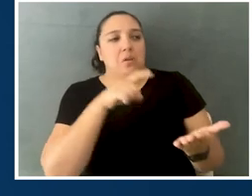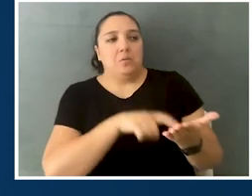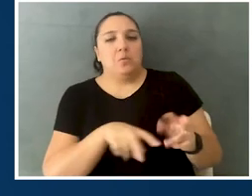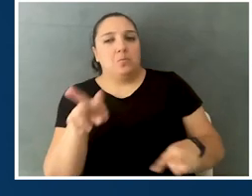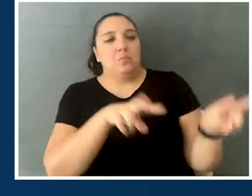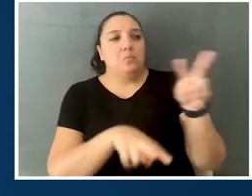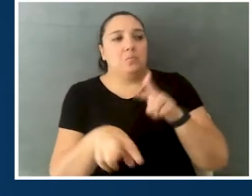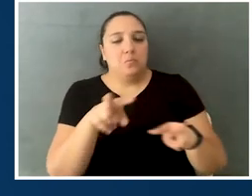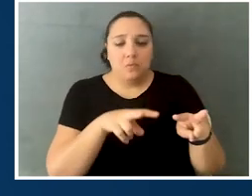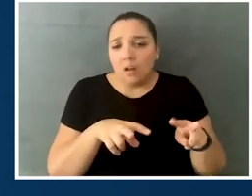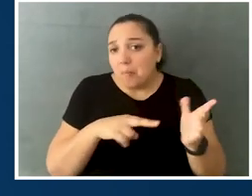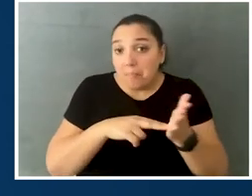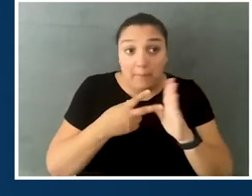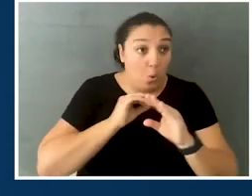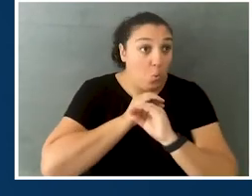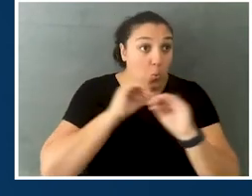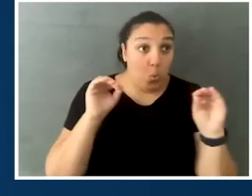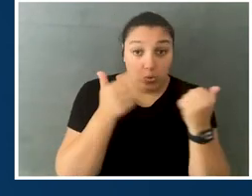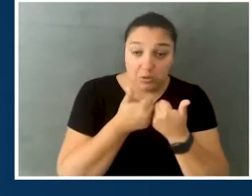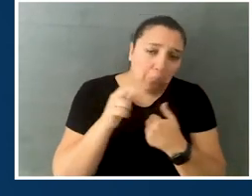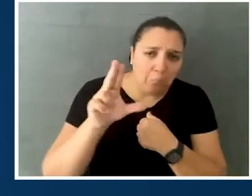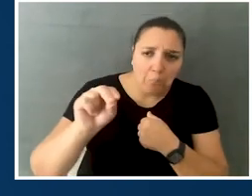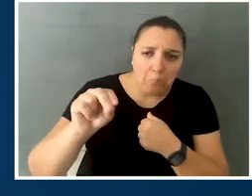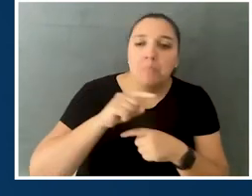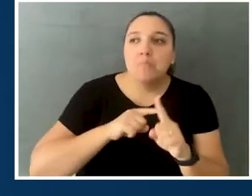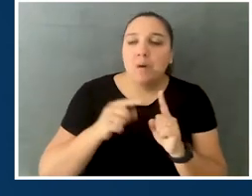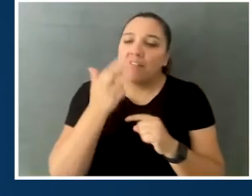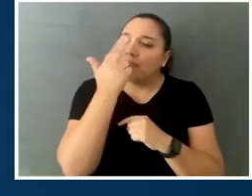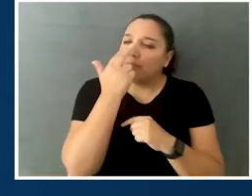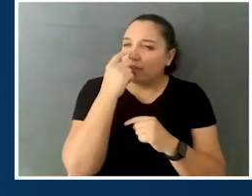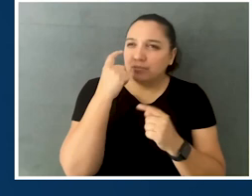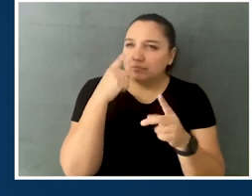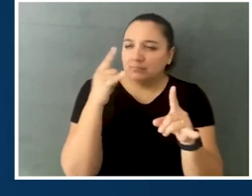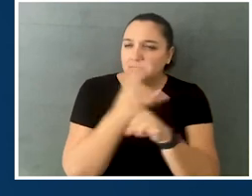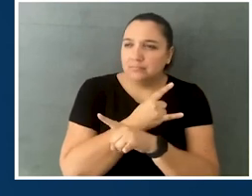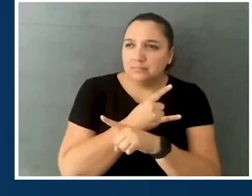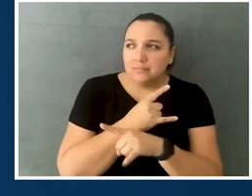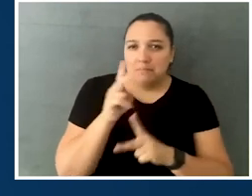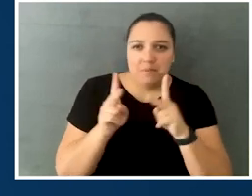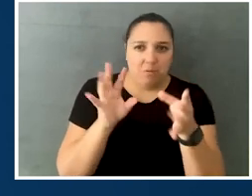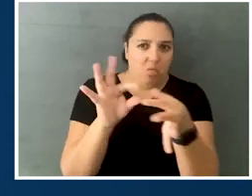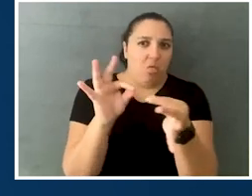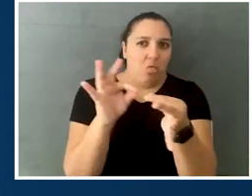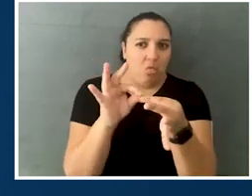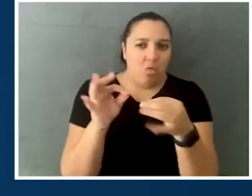That's not to say there were never any challenges, but that was one of the things that was really funny is people would say really sarcastically to me